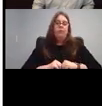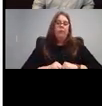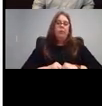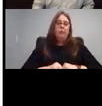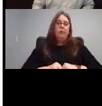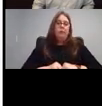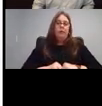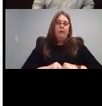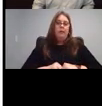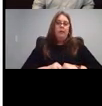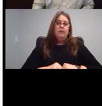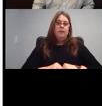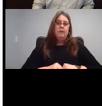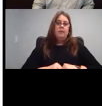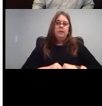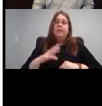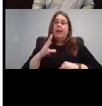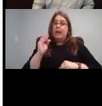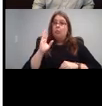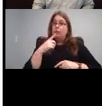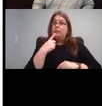And then it even says how long they're available,